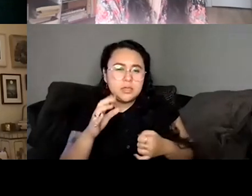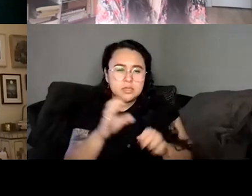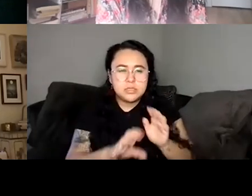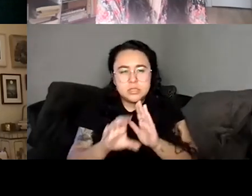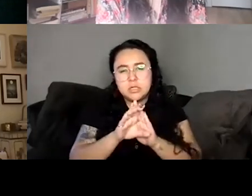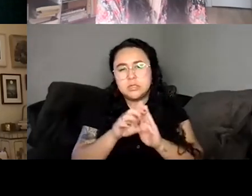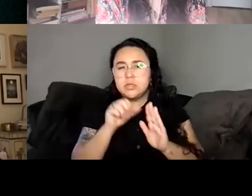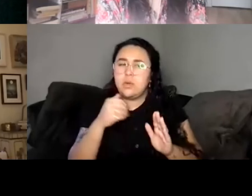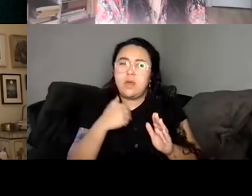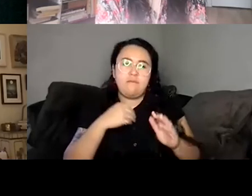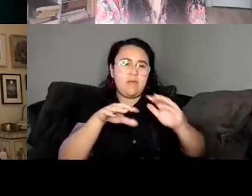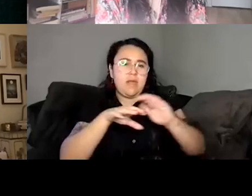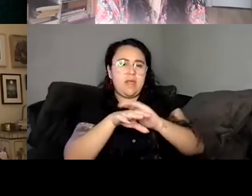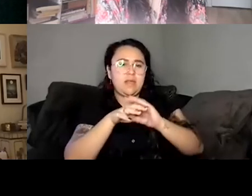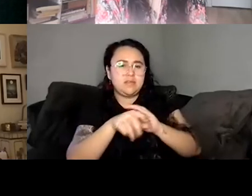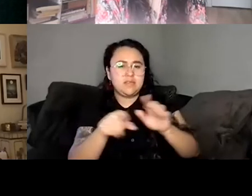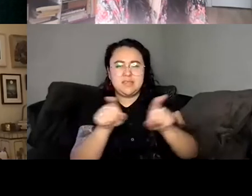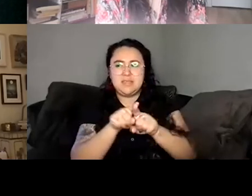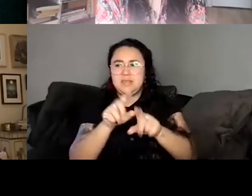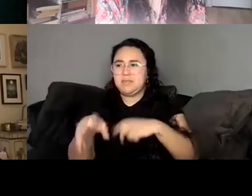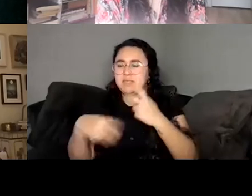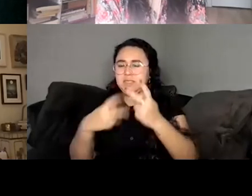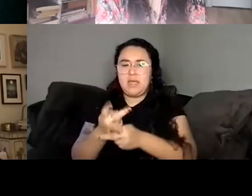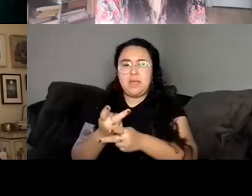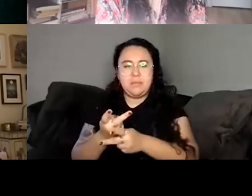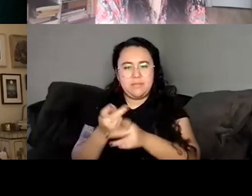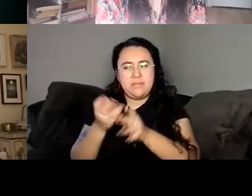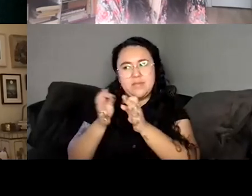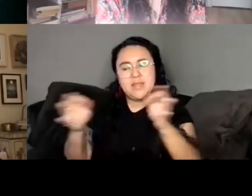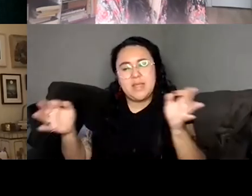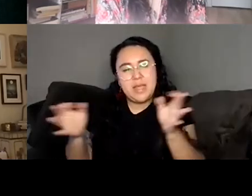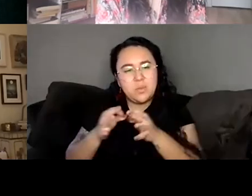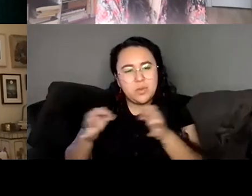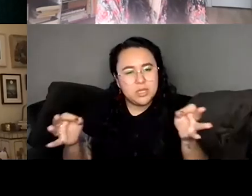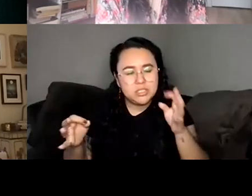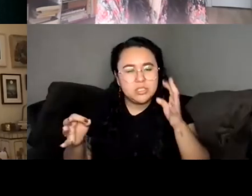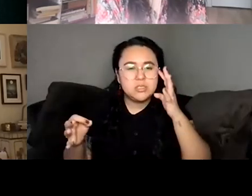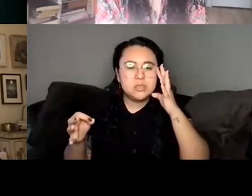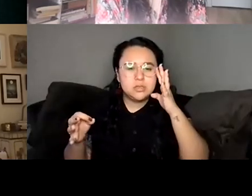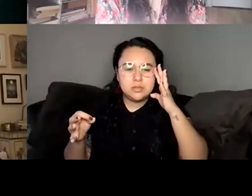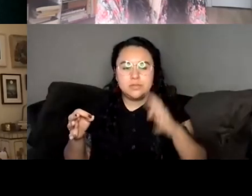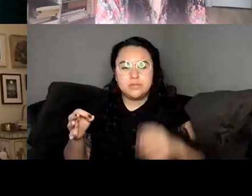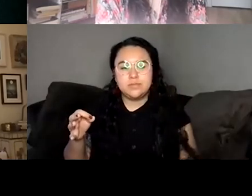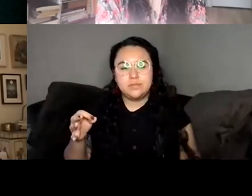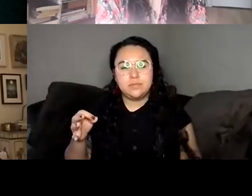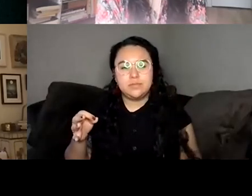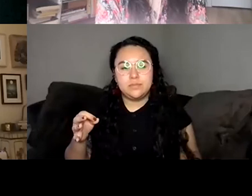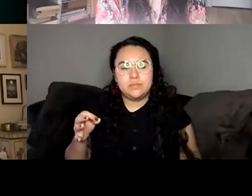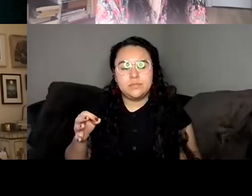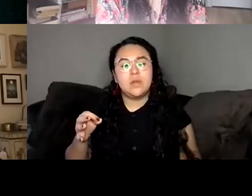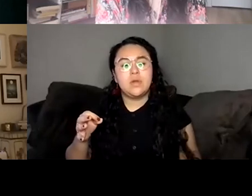access to the same kind of, you know, language or, you know, small gestures that the rest